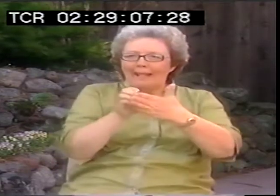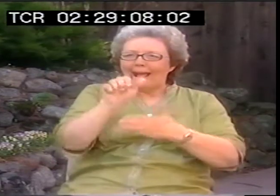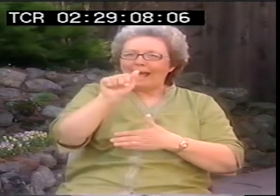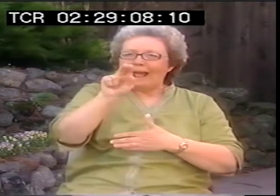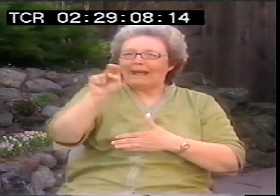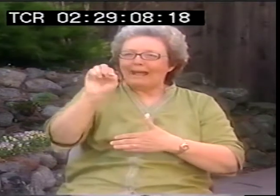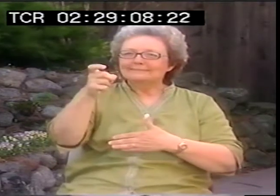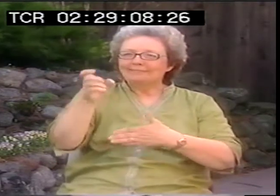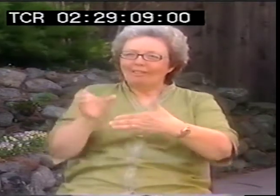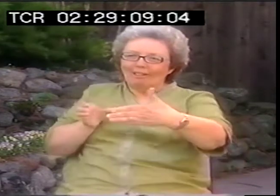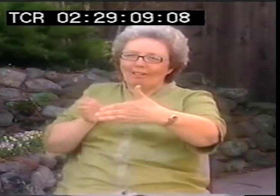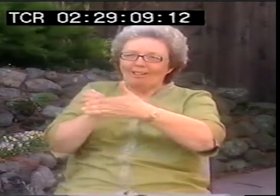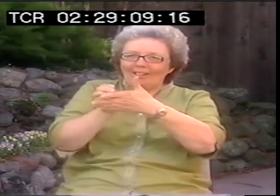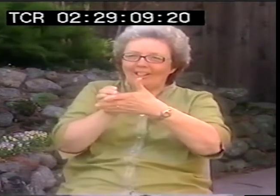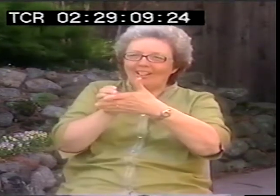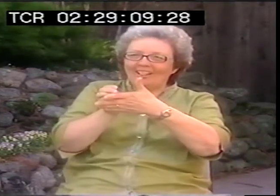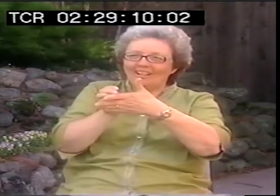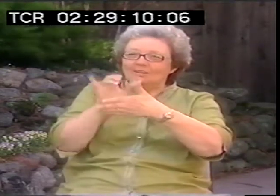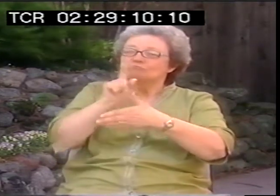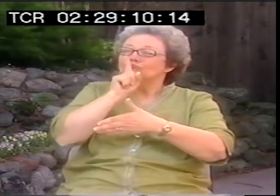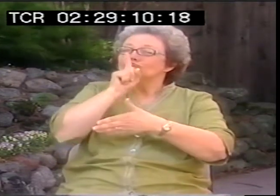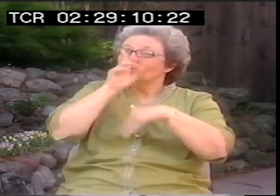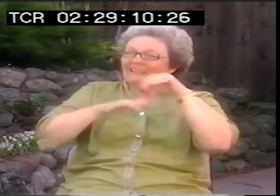So that Deafness Museum was actually